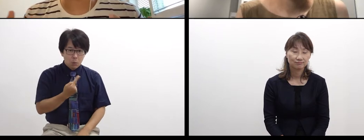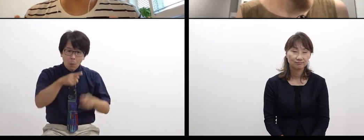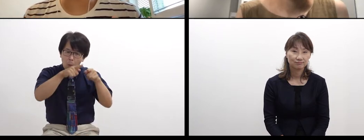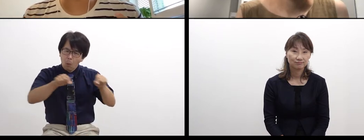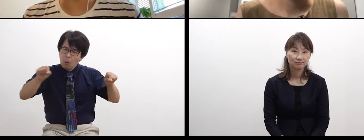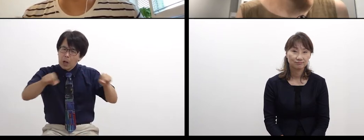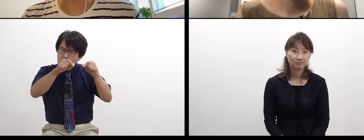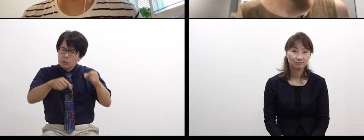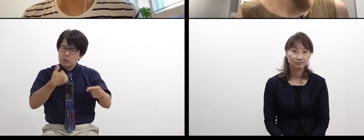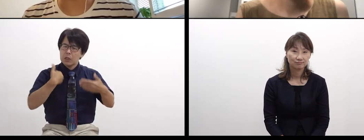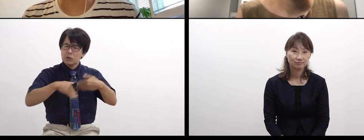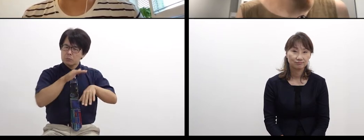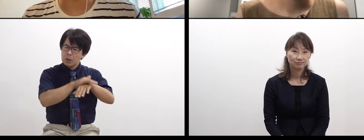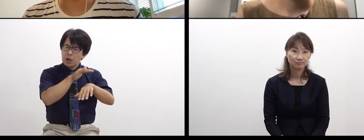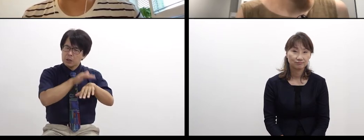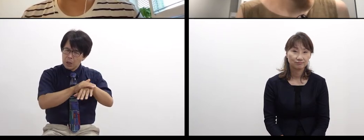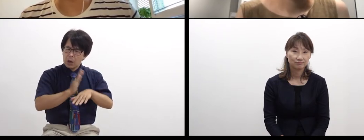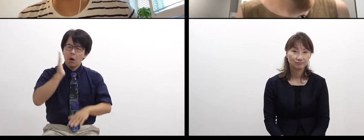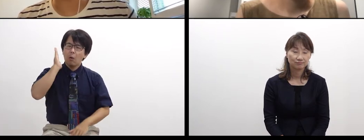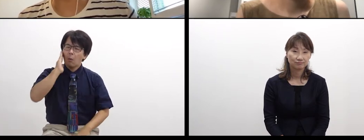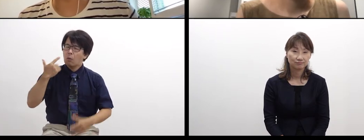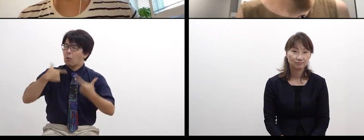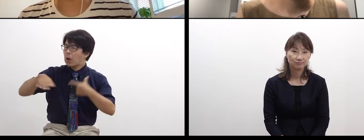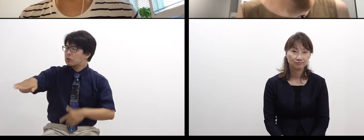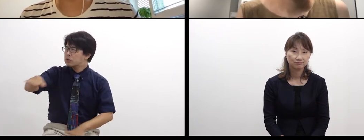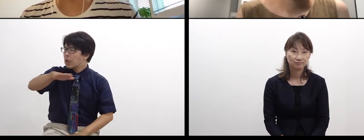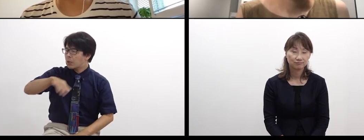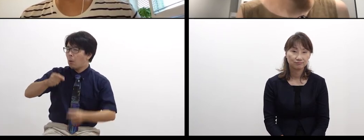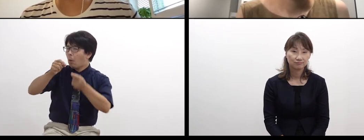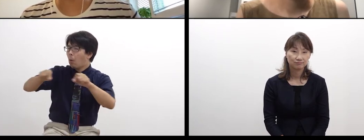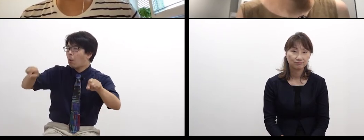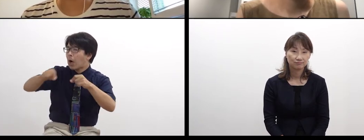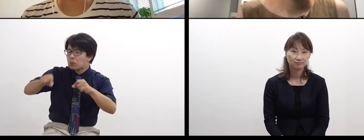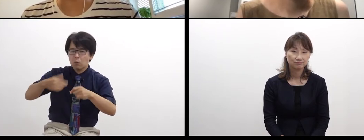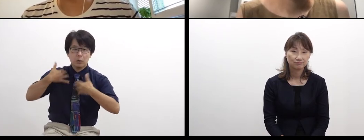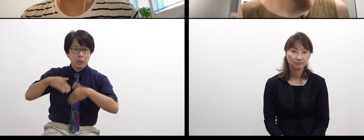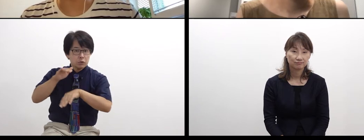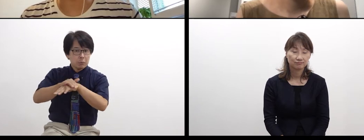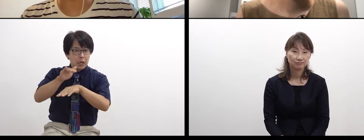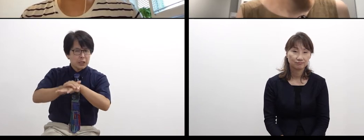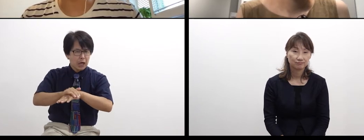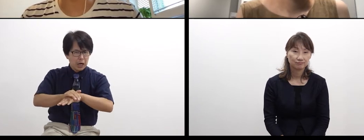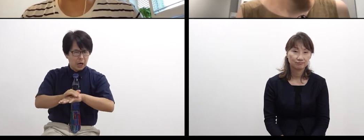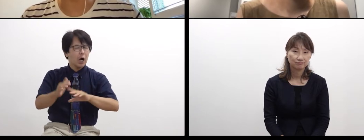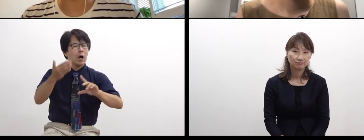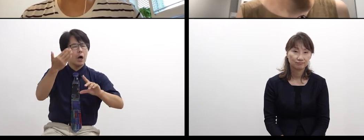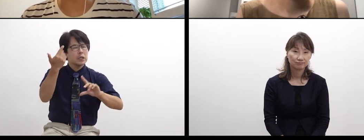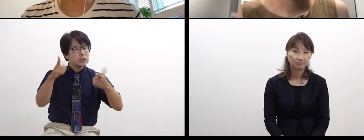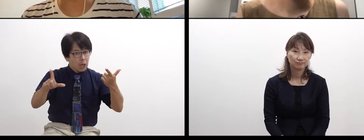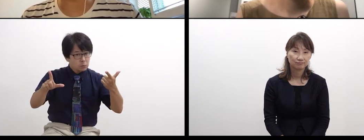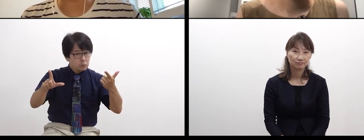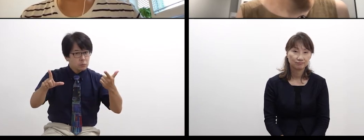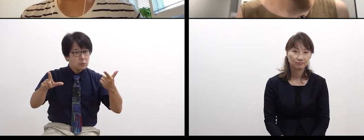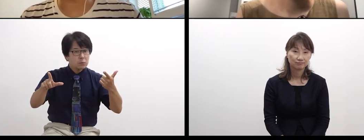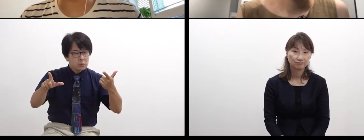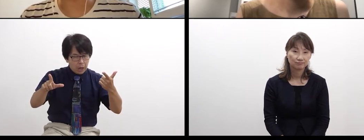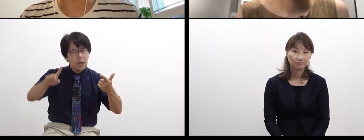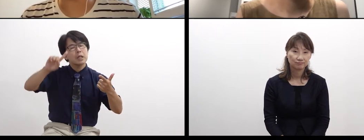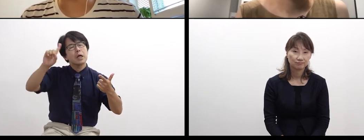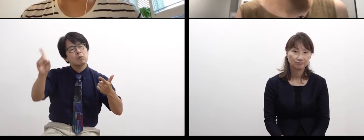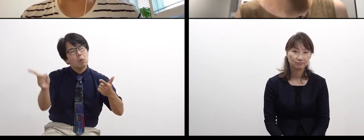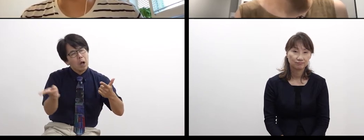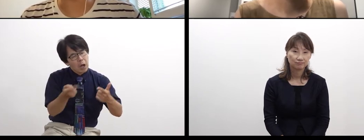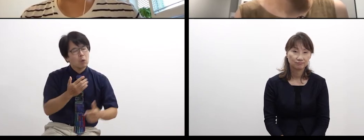between how she enjoy music and how the deaf students enjoy music. But,